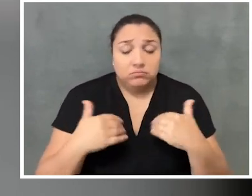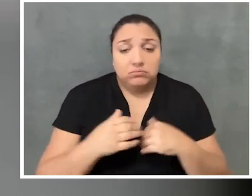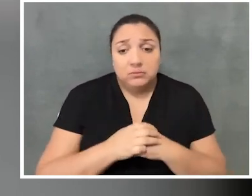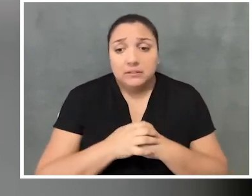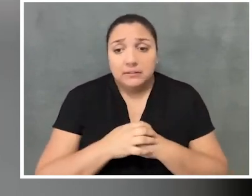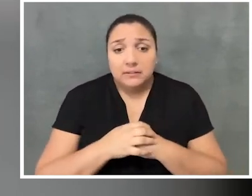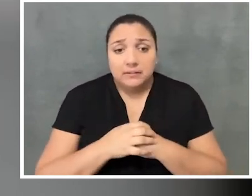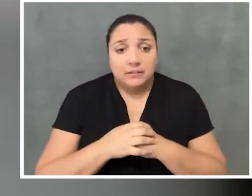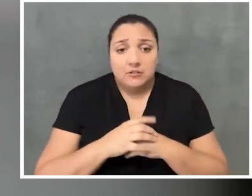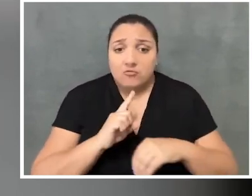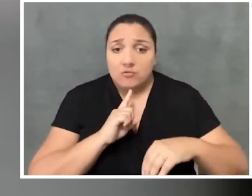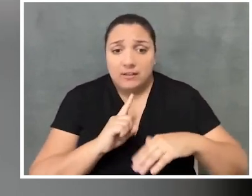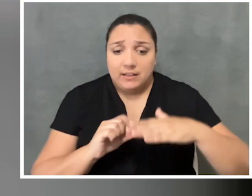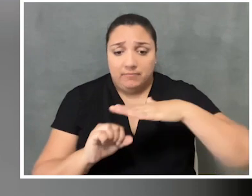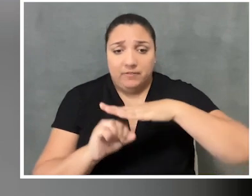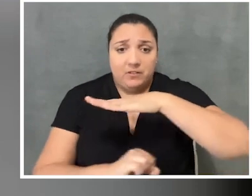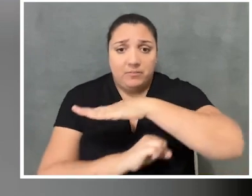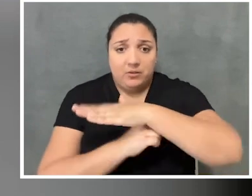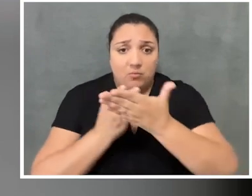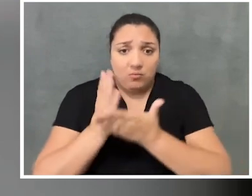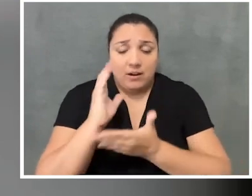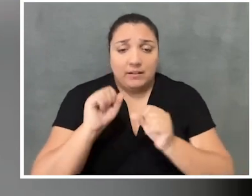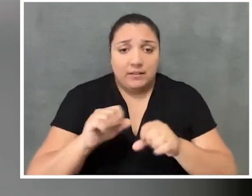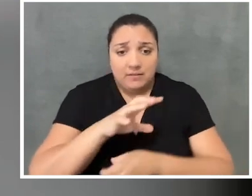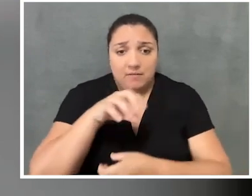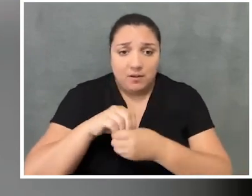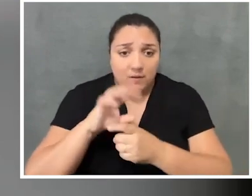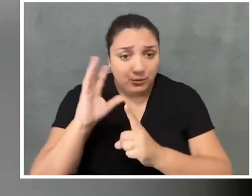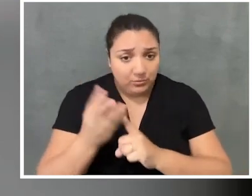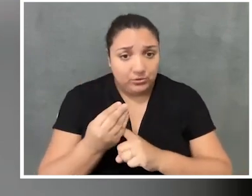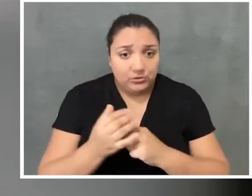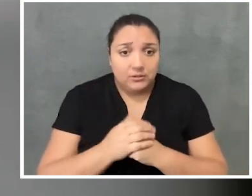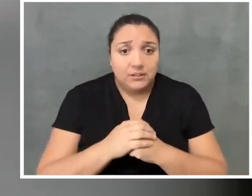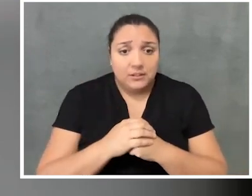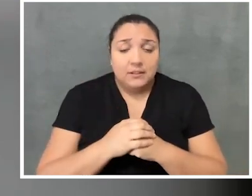a fundamental human right. To be able to participate in culture